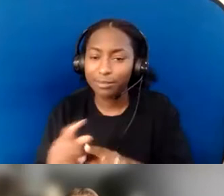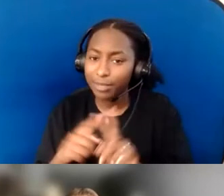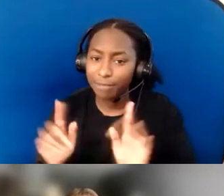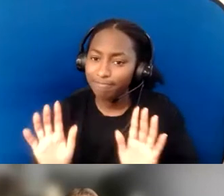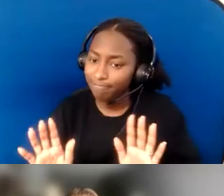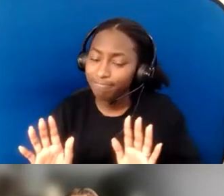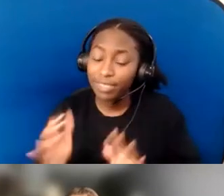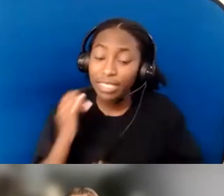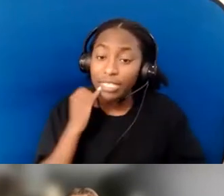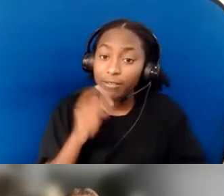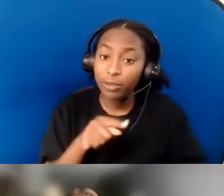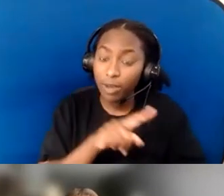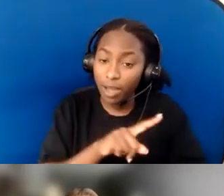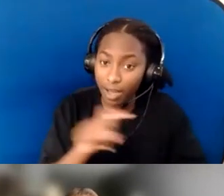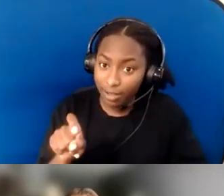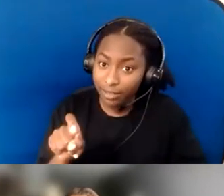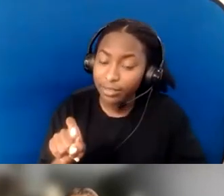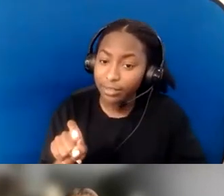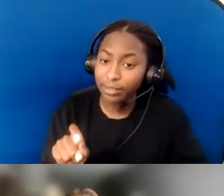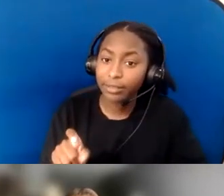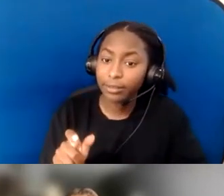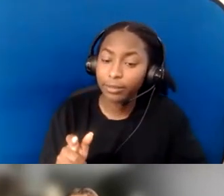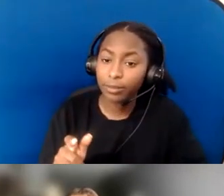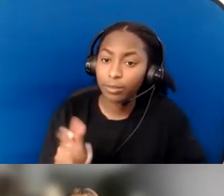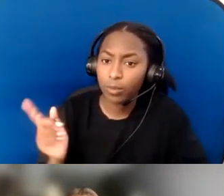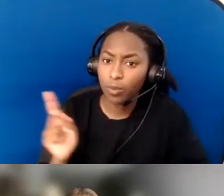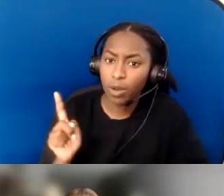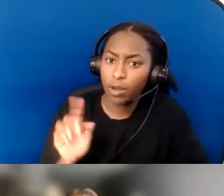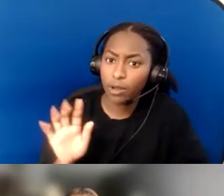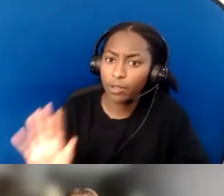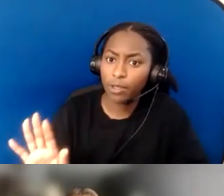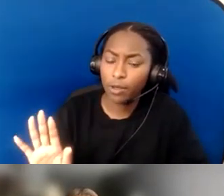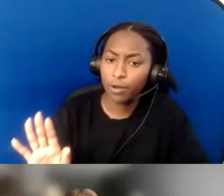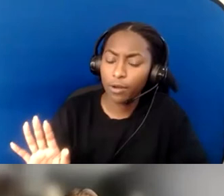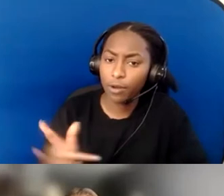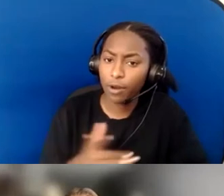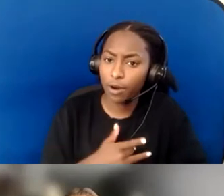what their heart is connected with, then they'll be willing to invest in it,